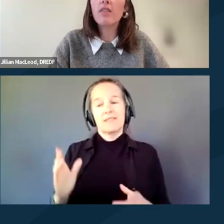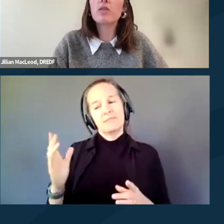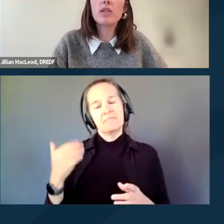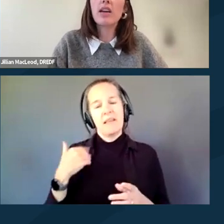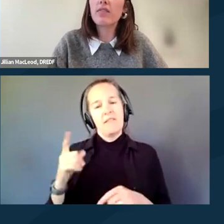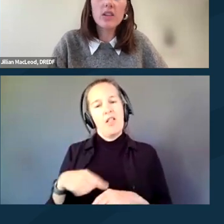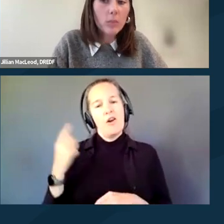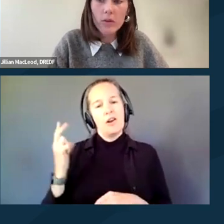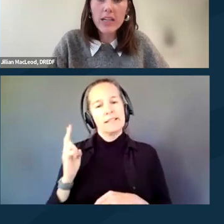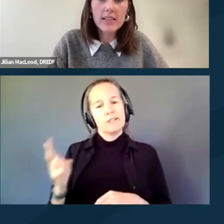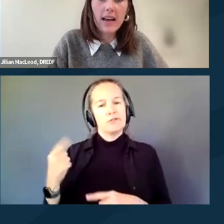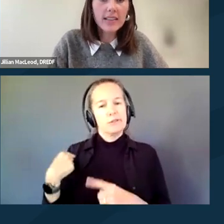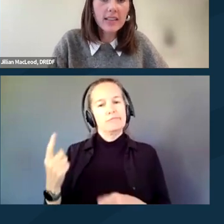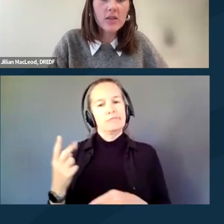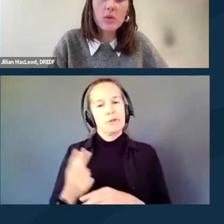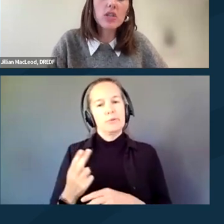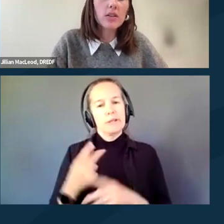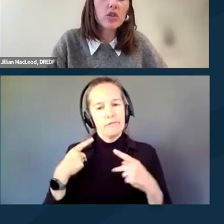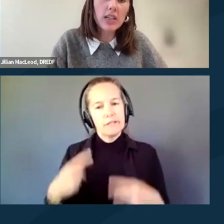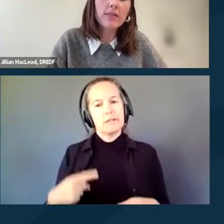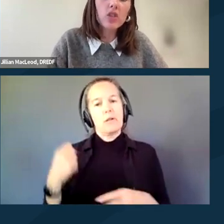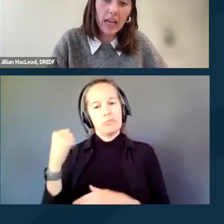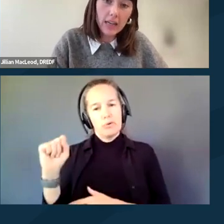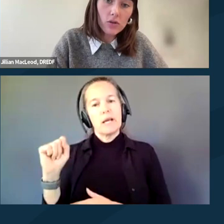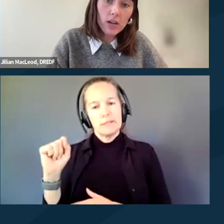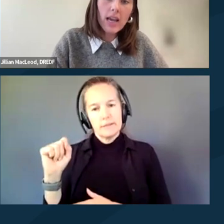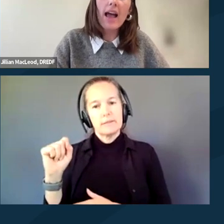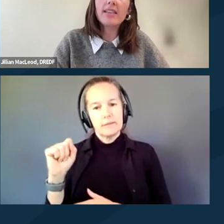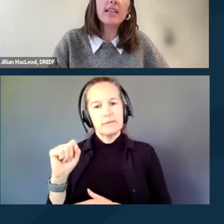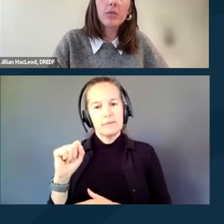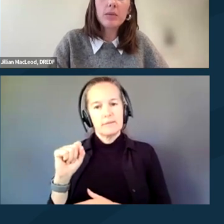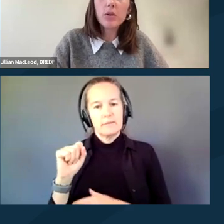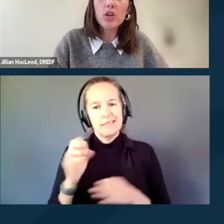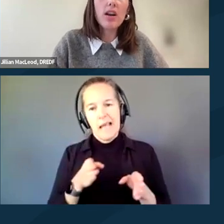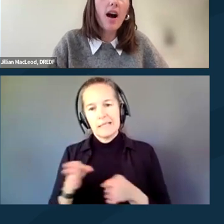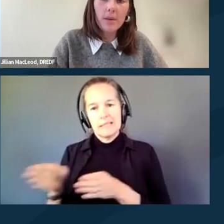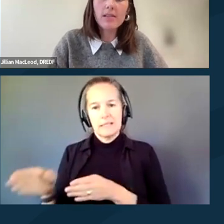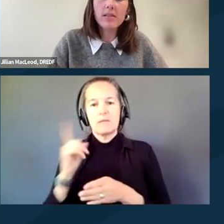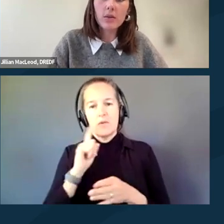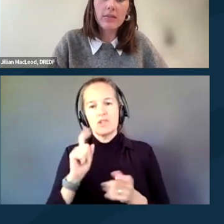of using physical protest tactics to achieve change. And disabled people should not be excluded